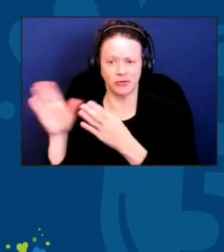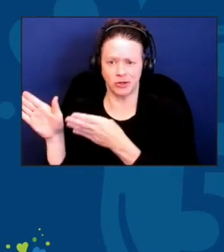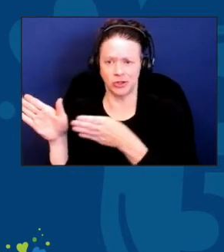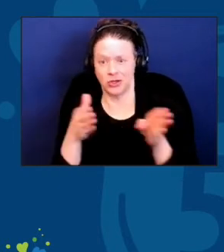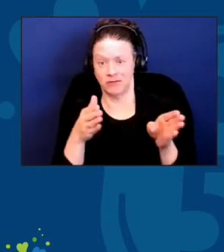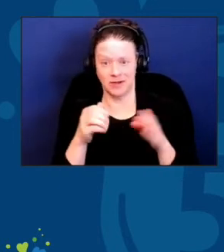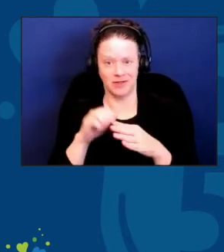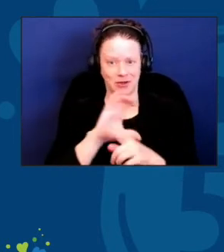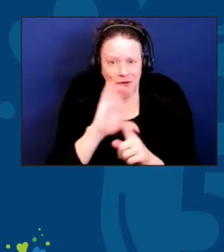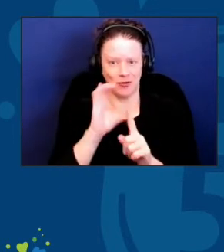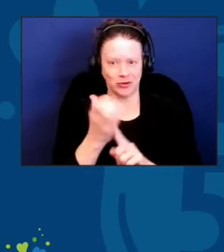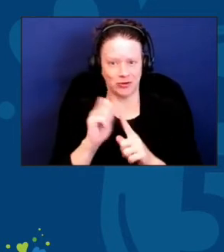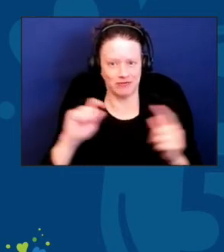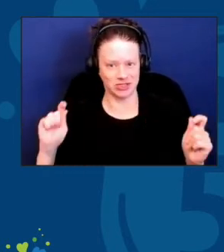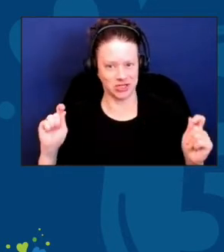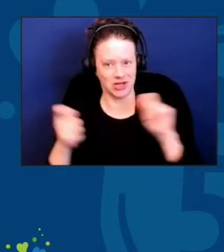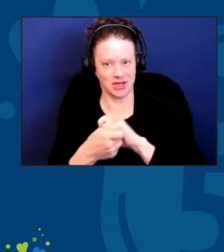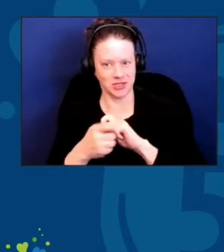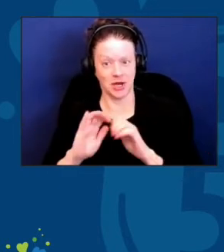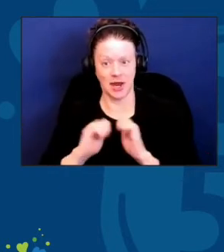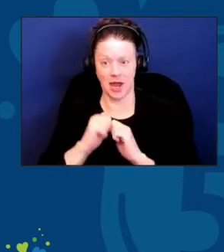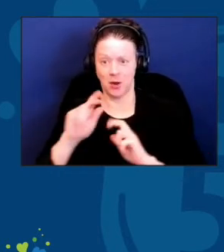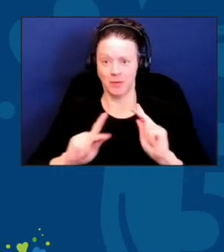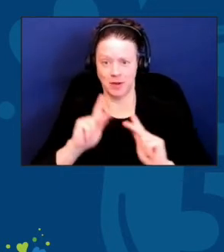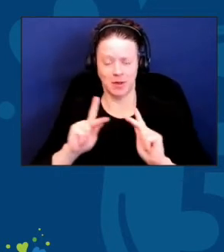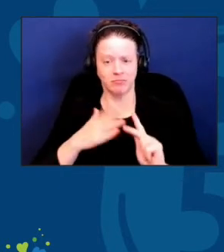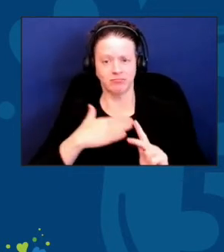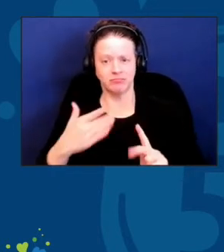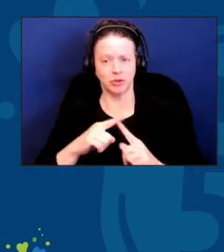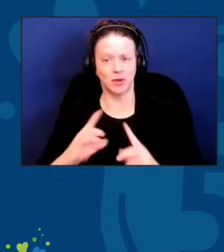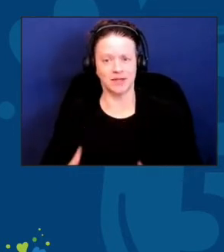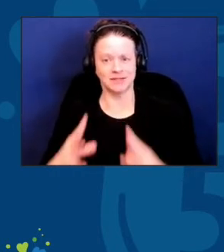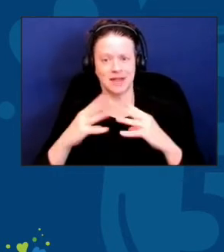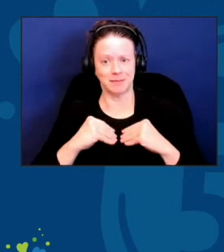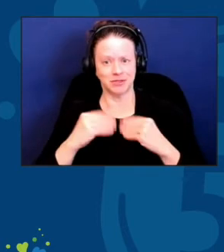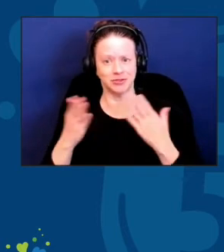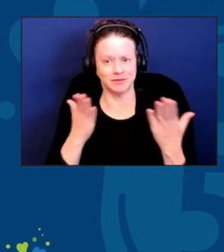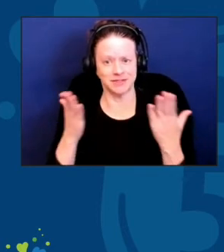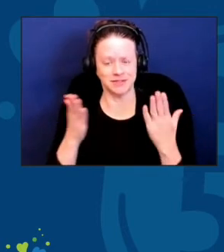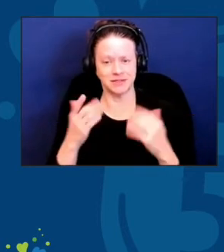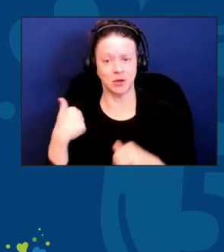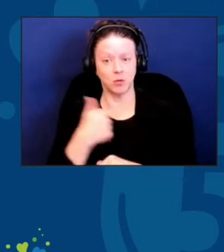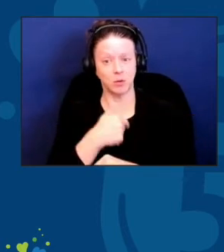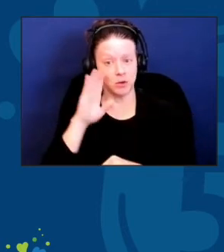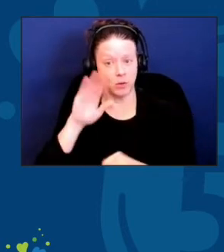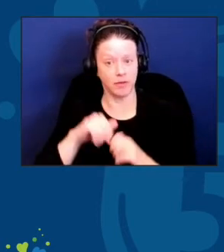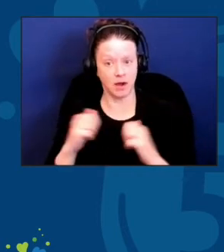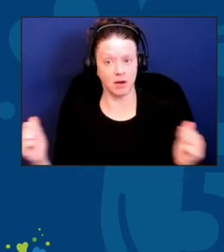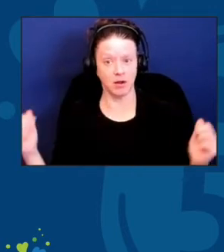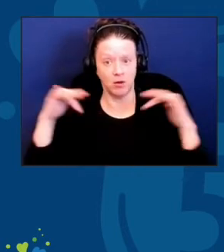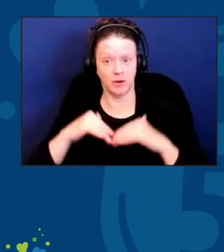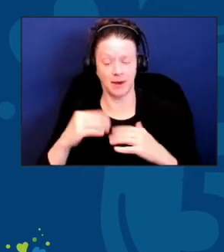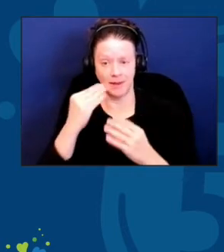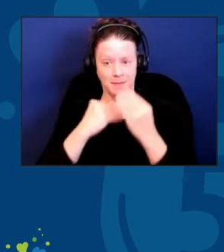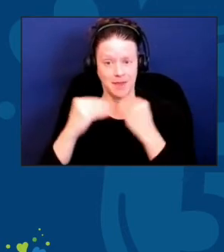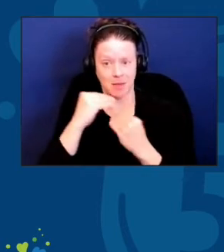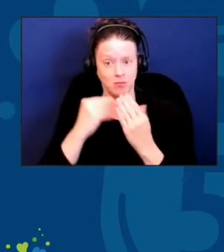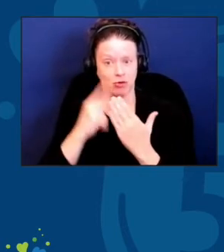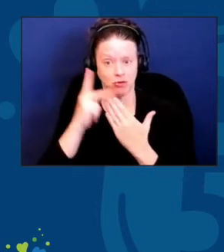how people would accept and receive services. And while we knew congregate meal programs were delivering incredible results,